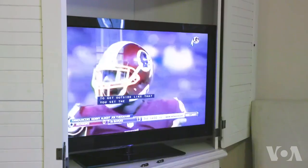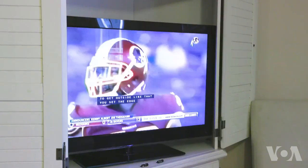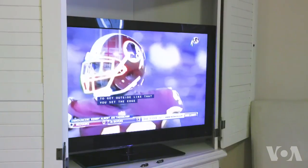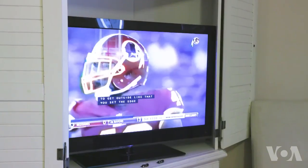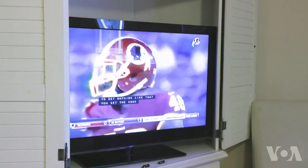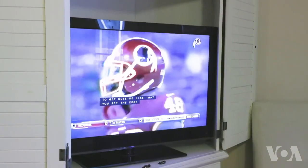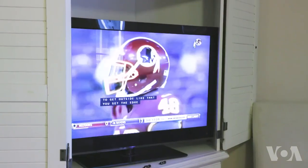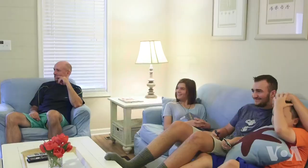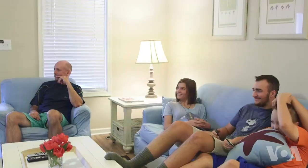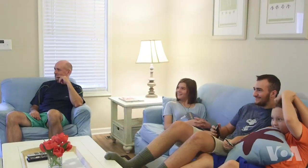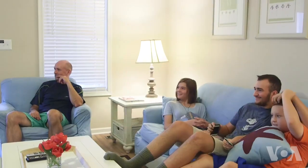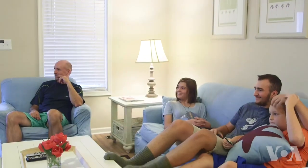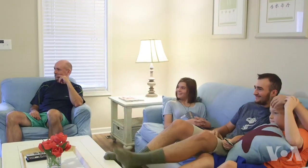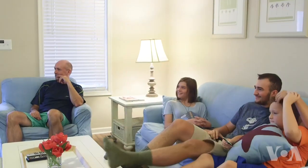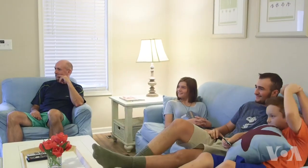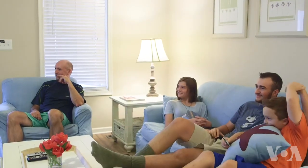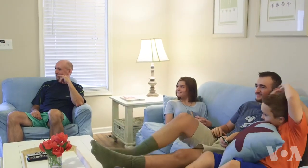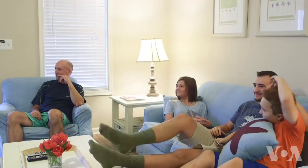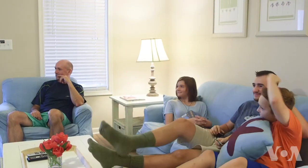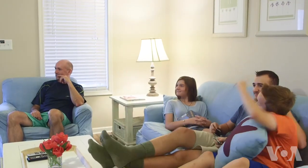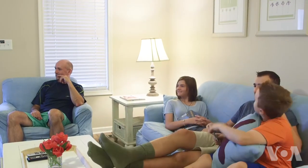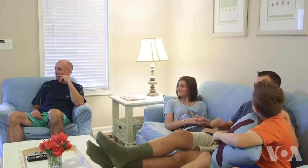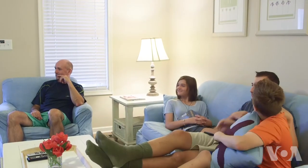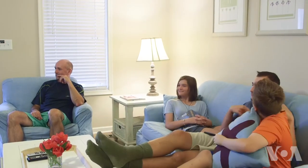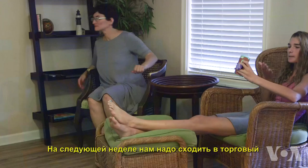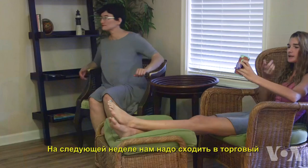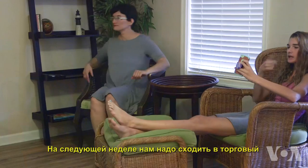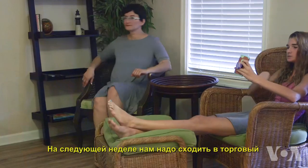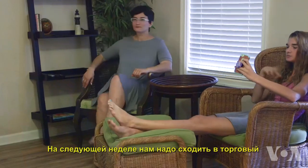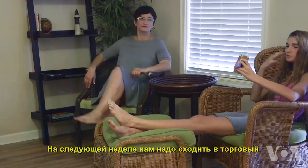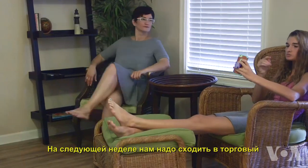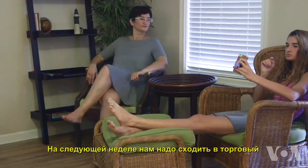My oldest son is hard of hearing and my oldest daughter is deaf. The two younger kids are hearing.